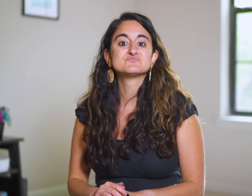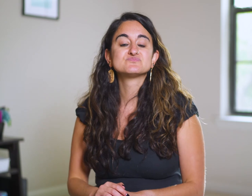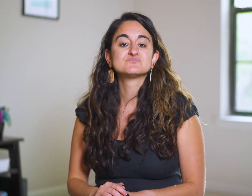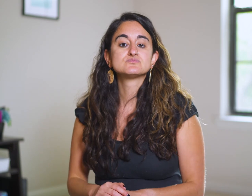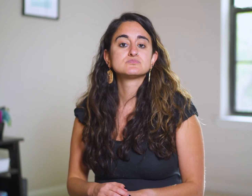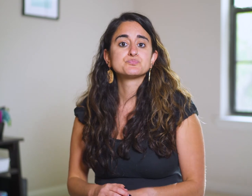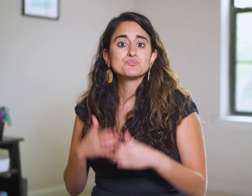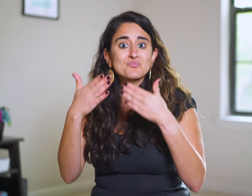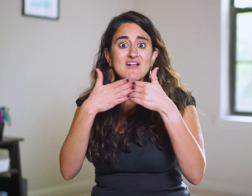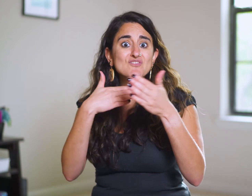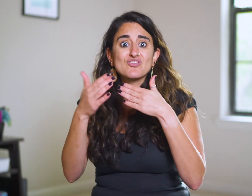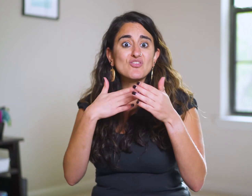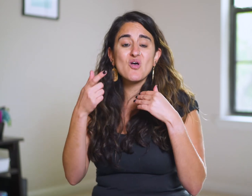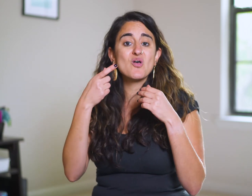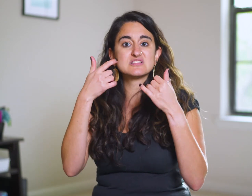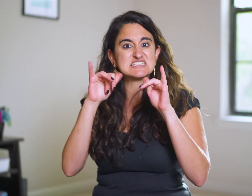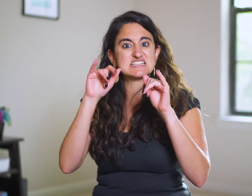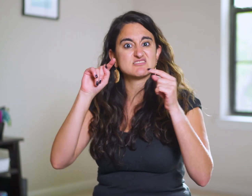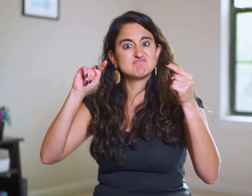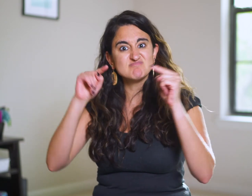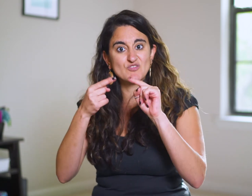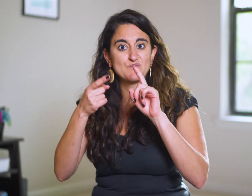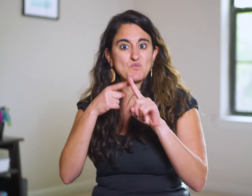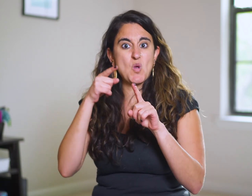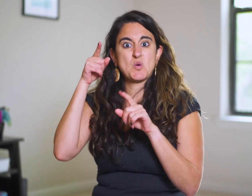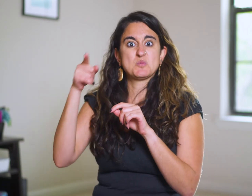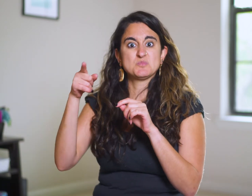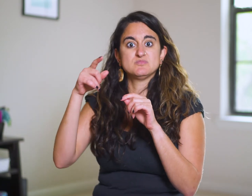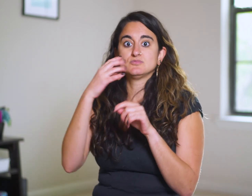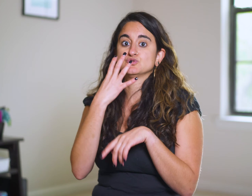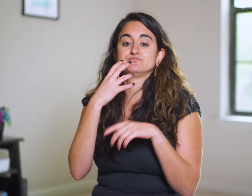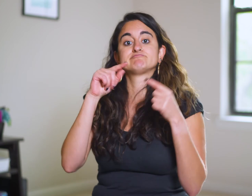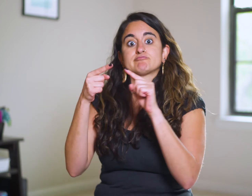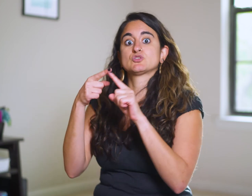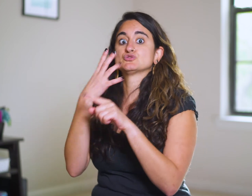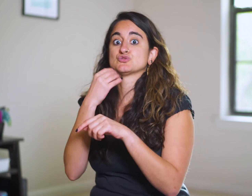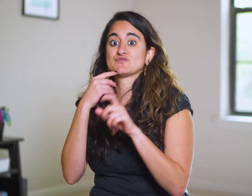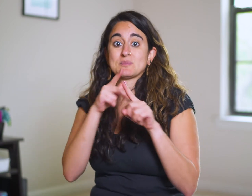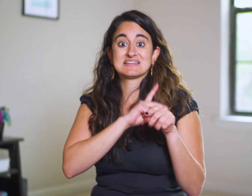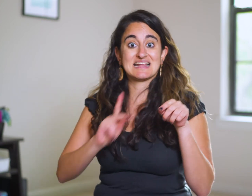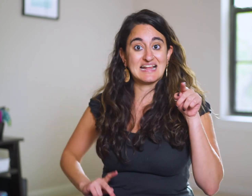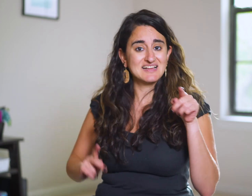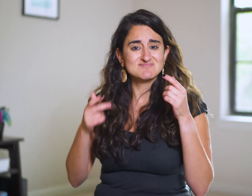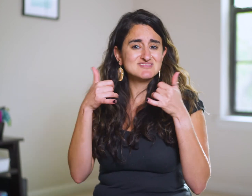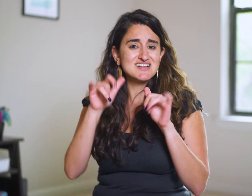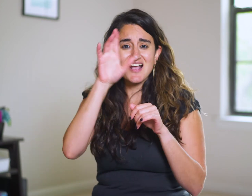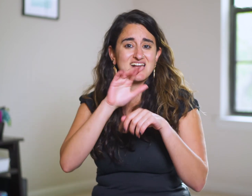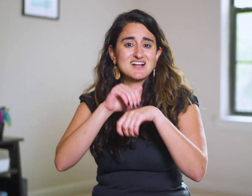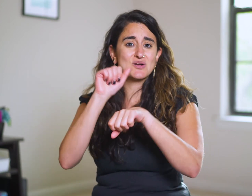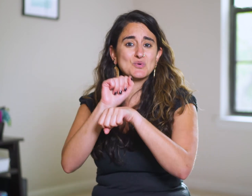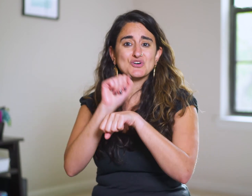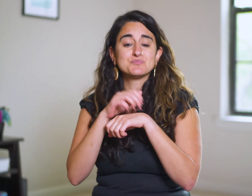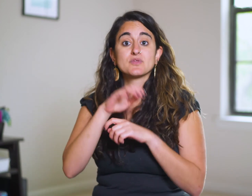despite an irreversible edict from the king.